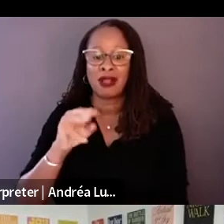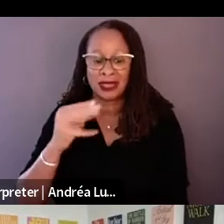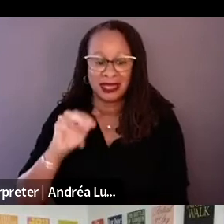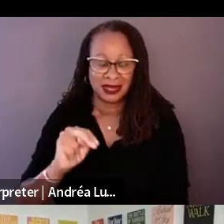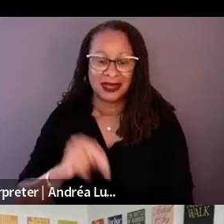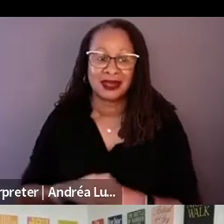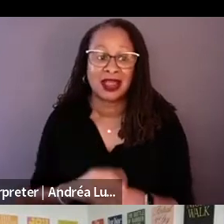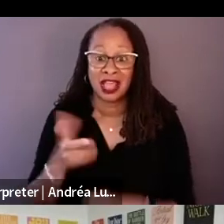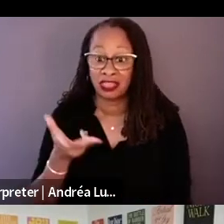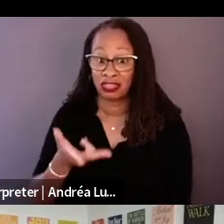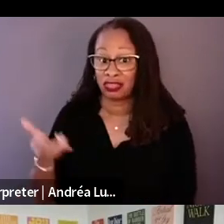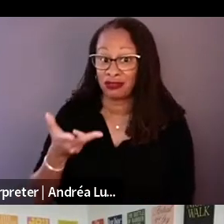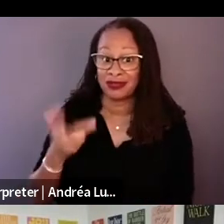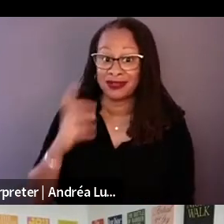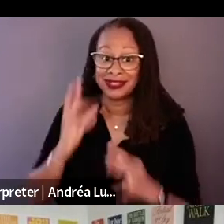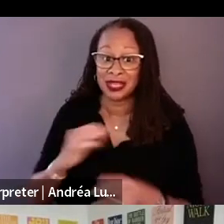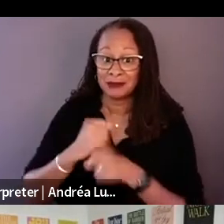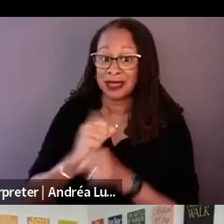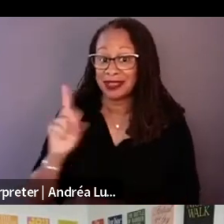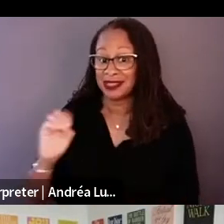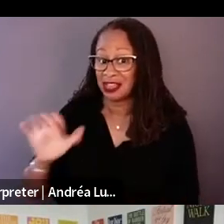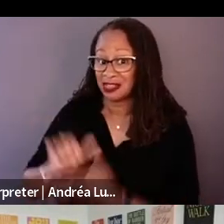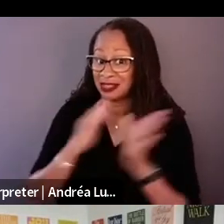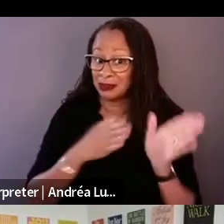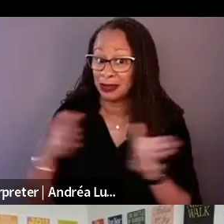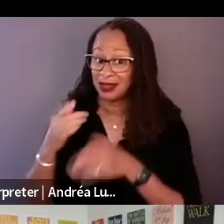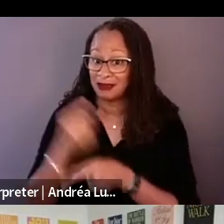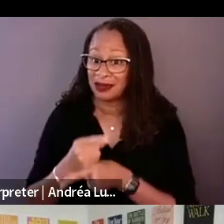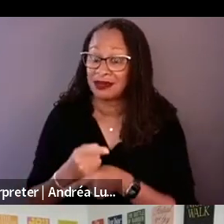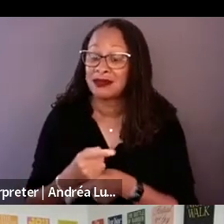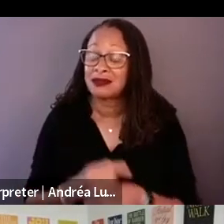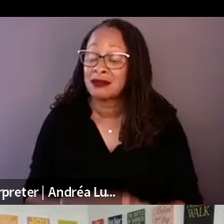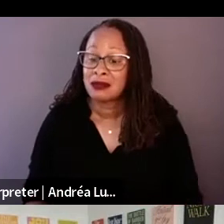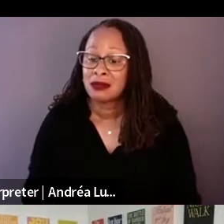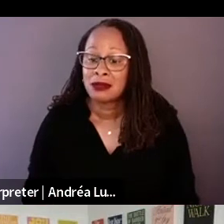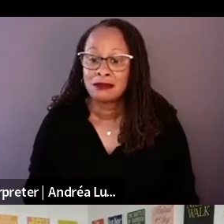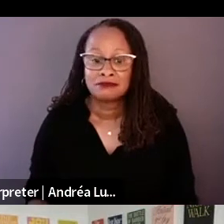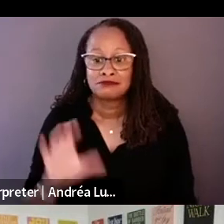the documentary? Jacob, begin. It begins with you.